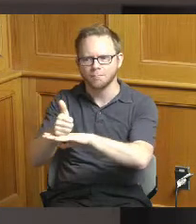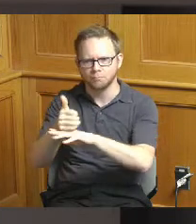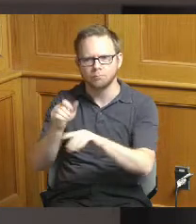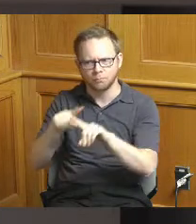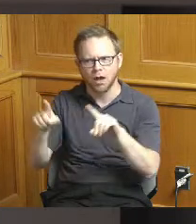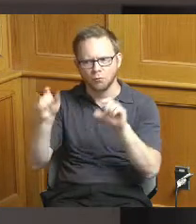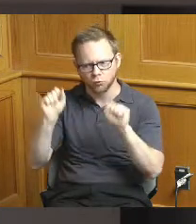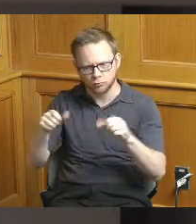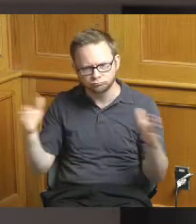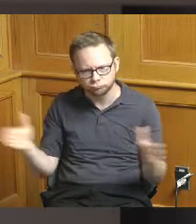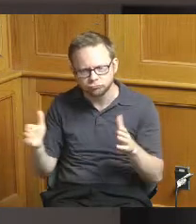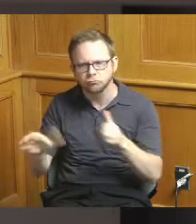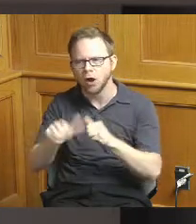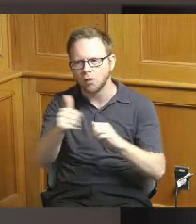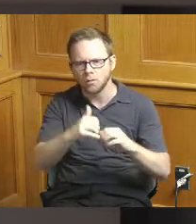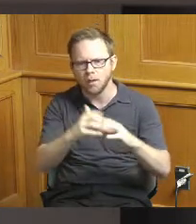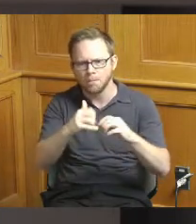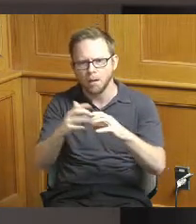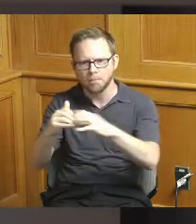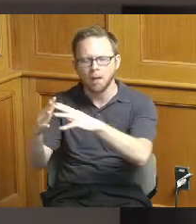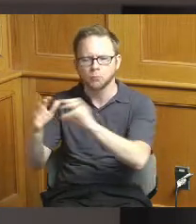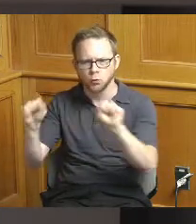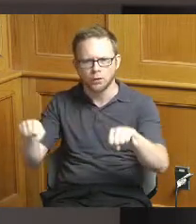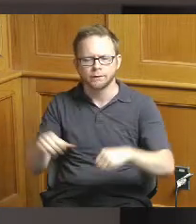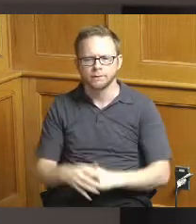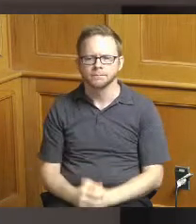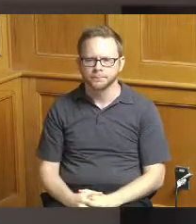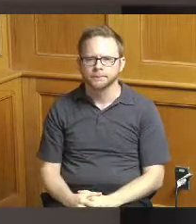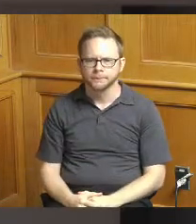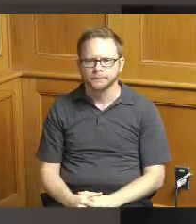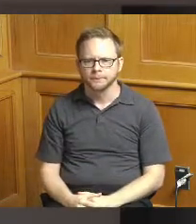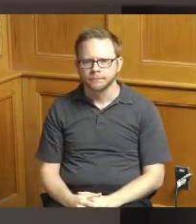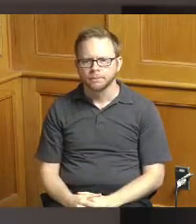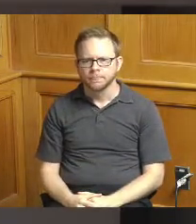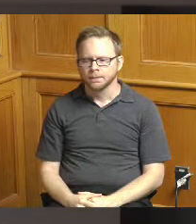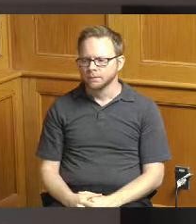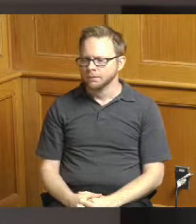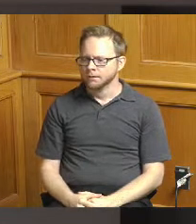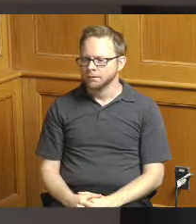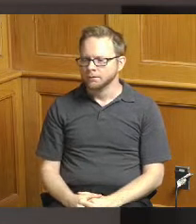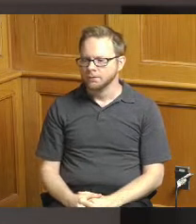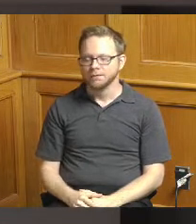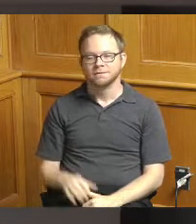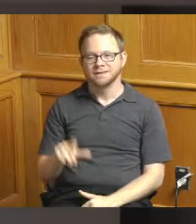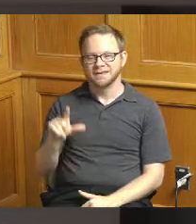the marketability of those storefronts and then also the the village own lock site here they're